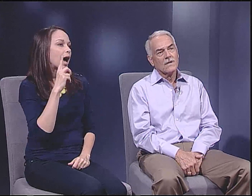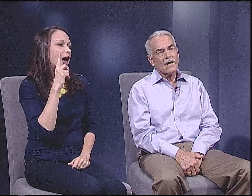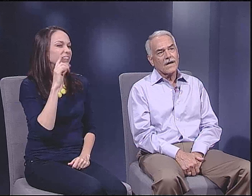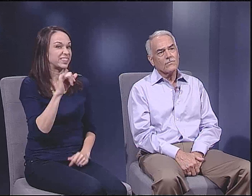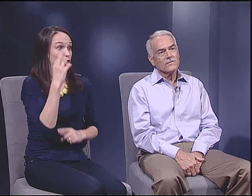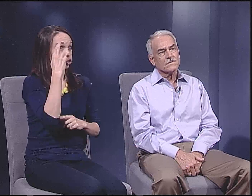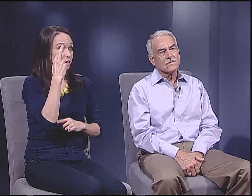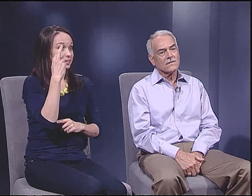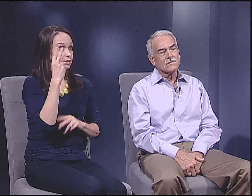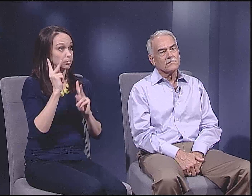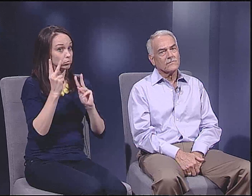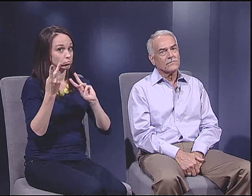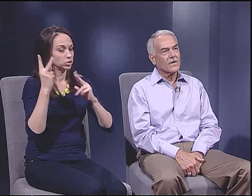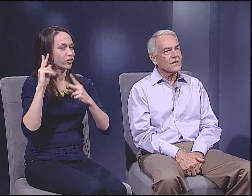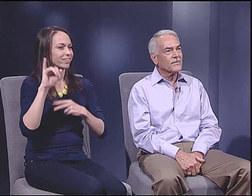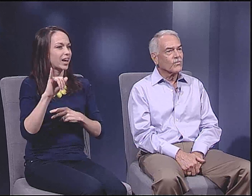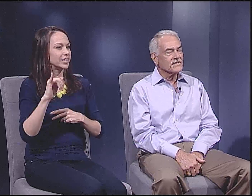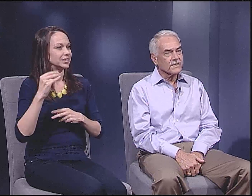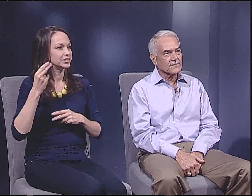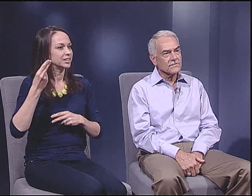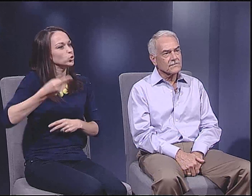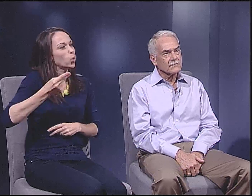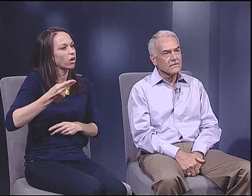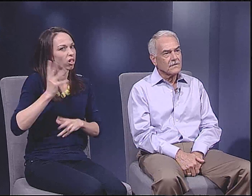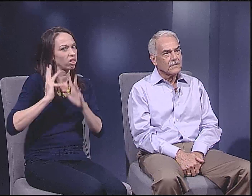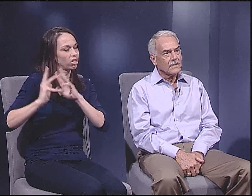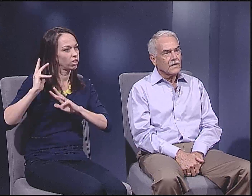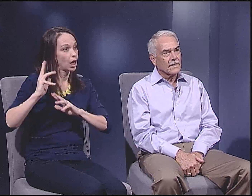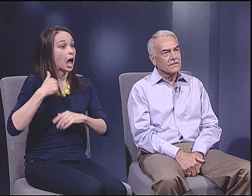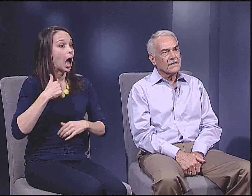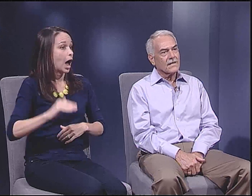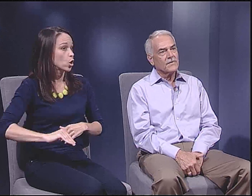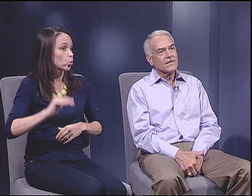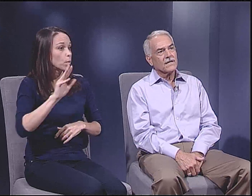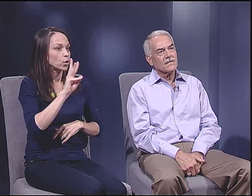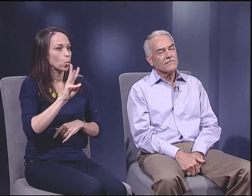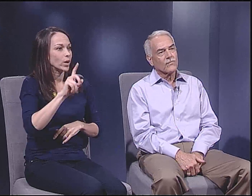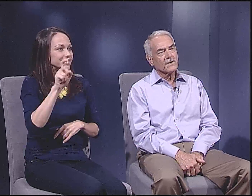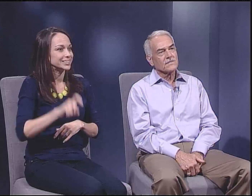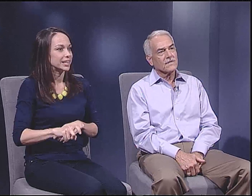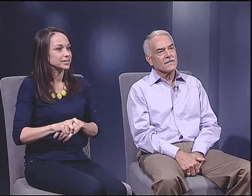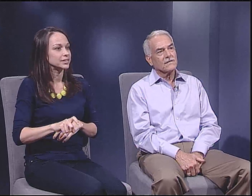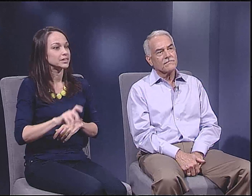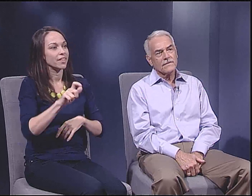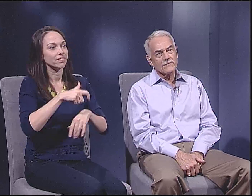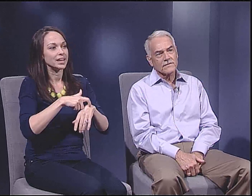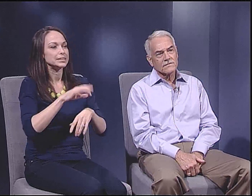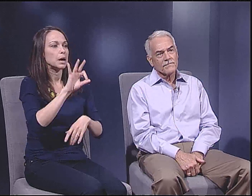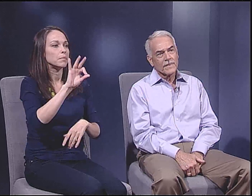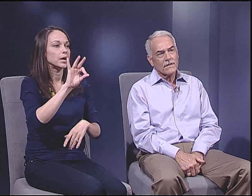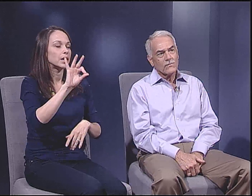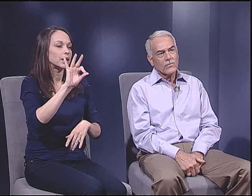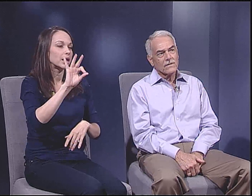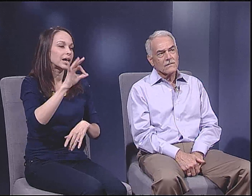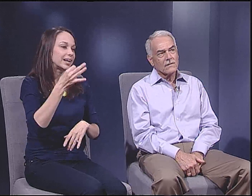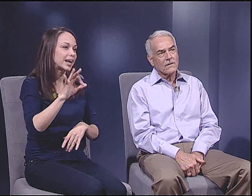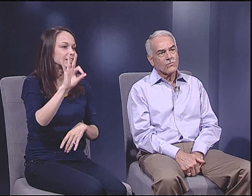And I think that the reason is historical. I was brought up in West Texas at a time in the 1940s